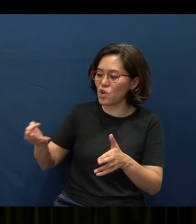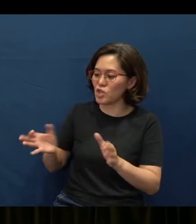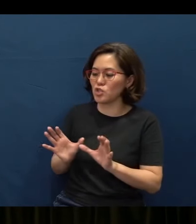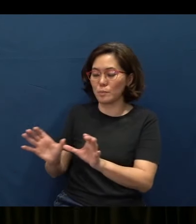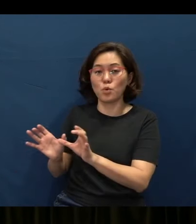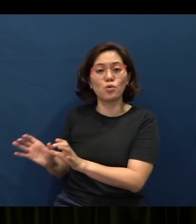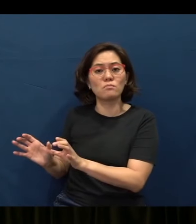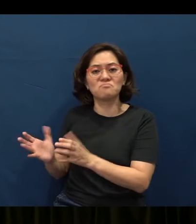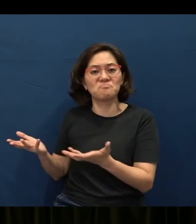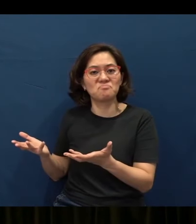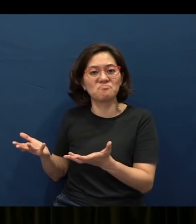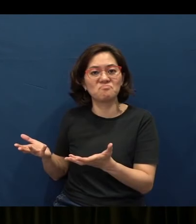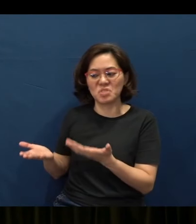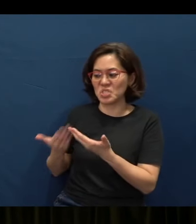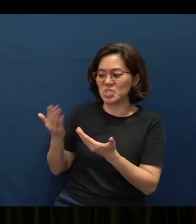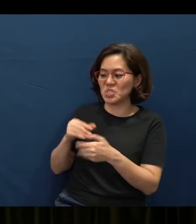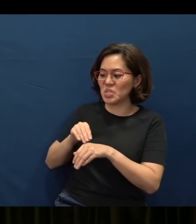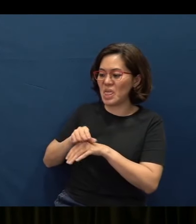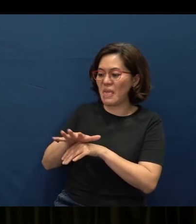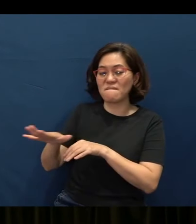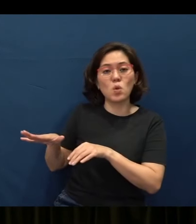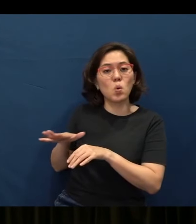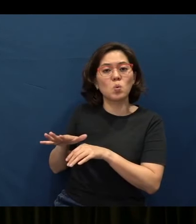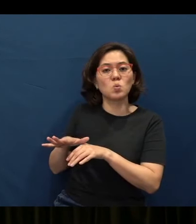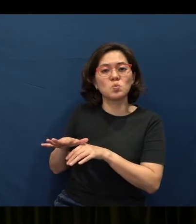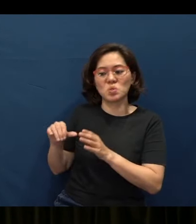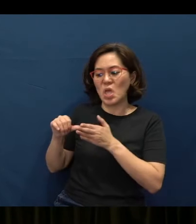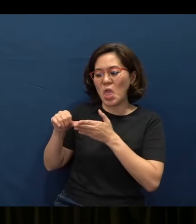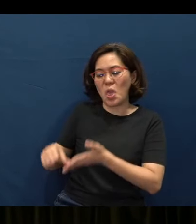They are easily influenced, they are impressionable.